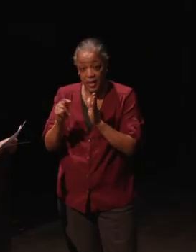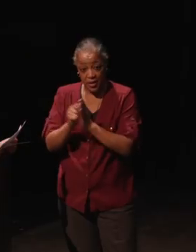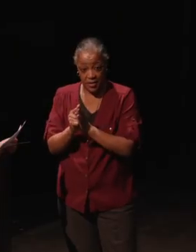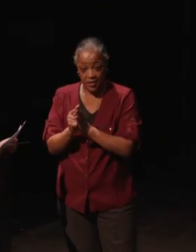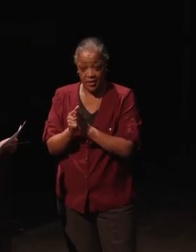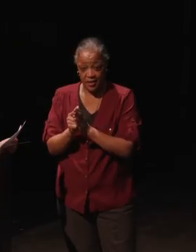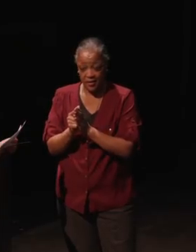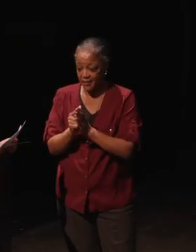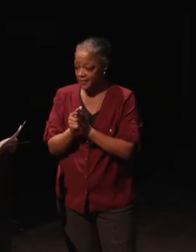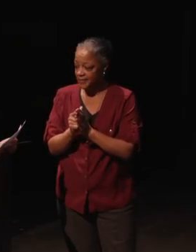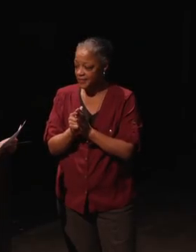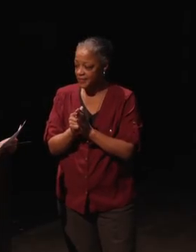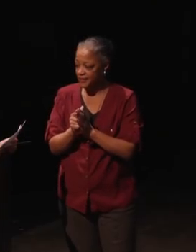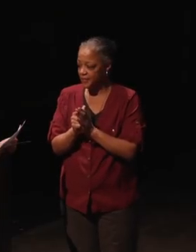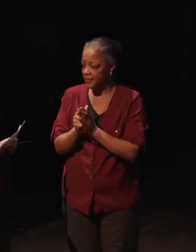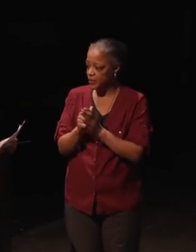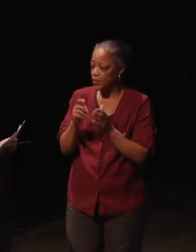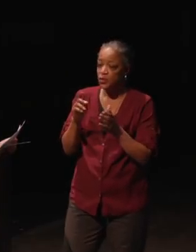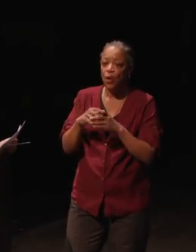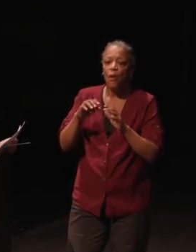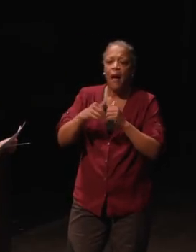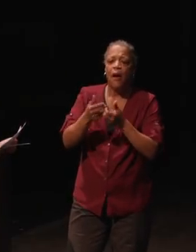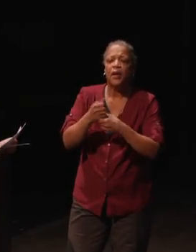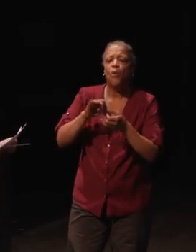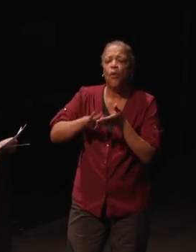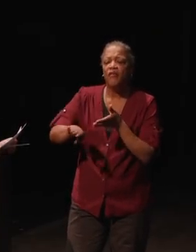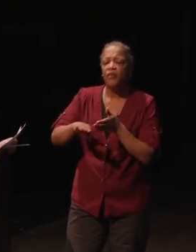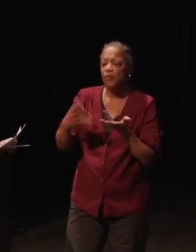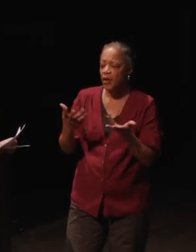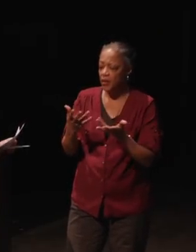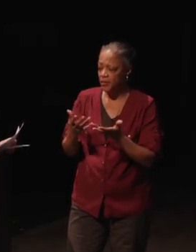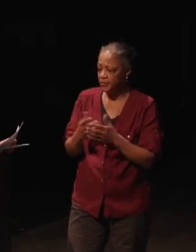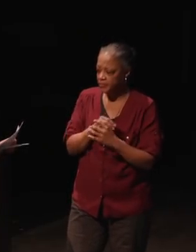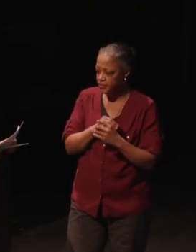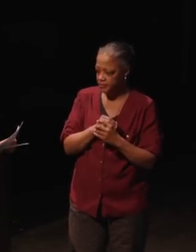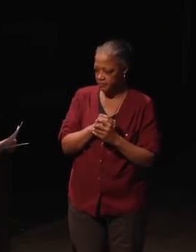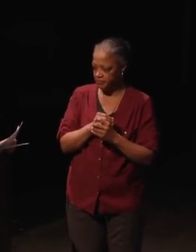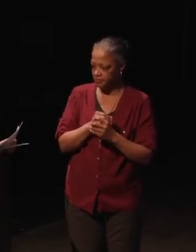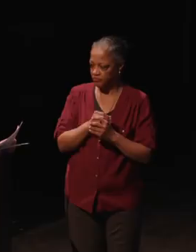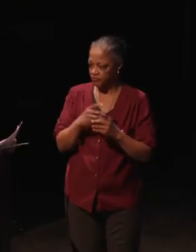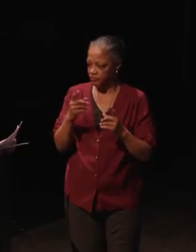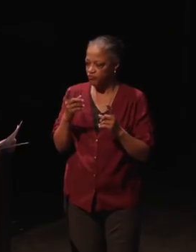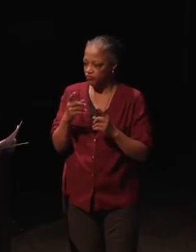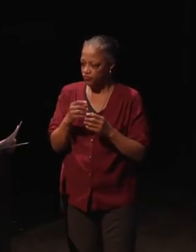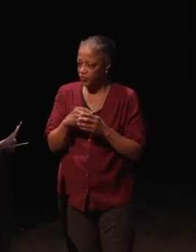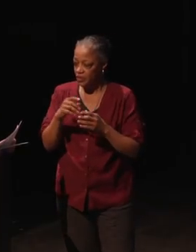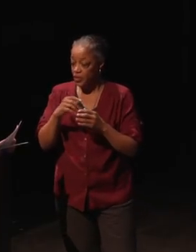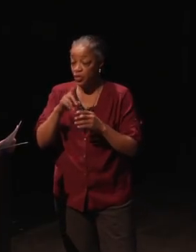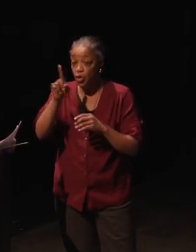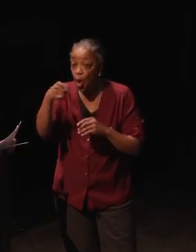So, what qualifies for waiver? You can only get a waiver